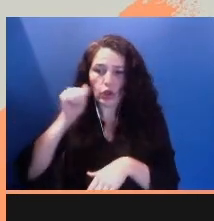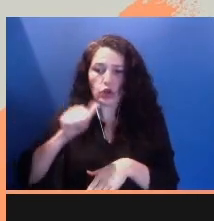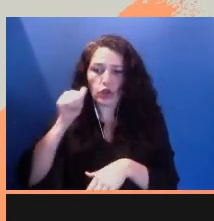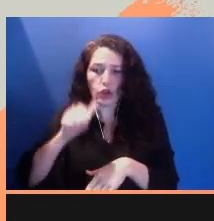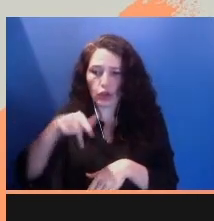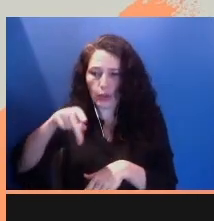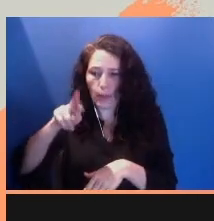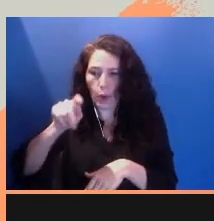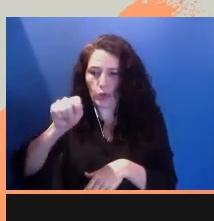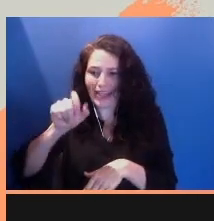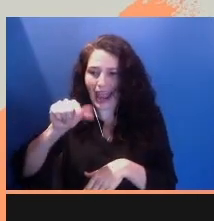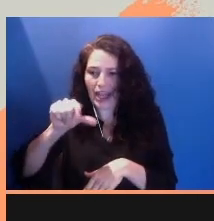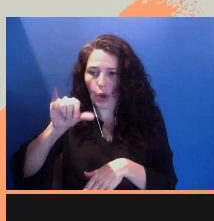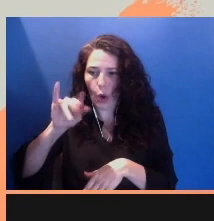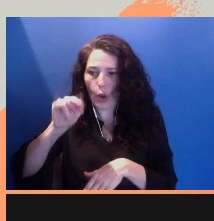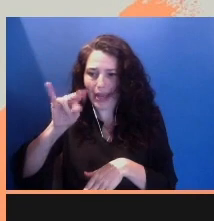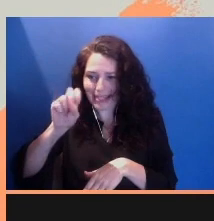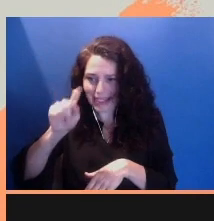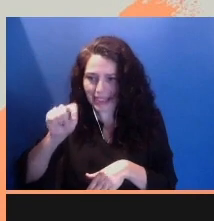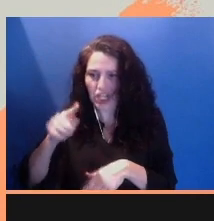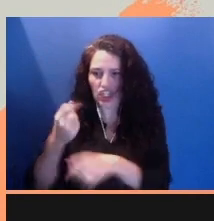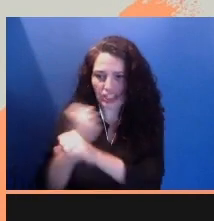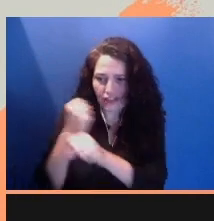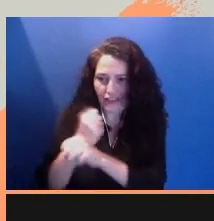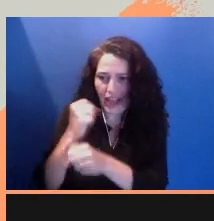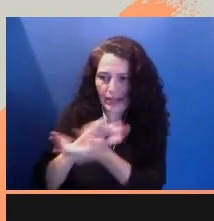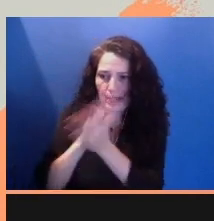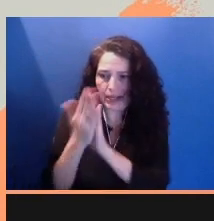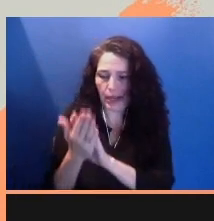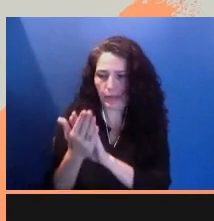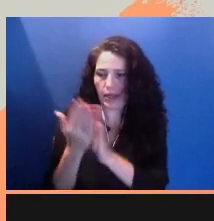In my modern re-imagining of Kafka's "Metamorphosis,"